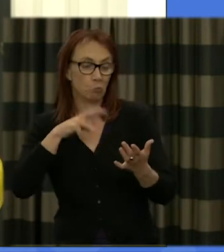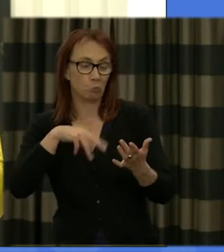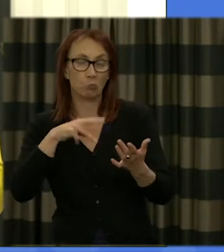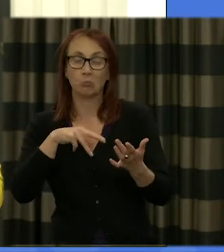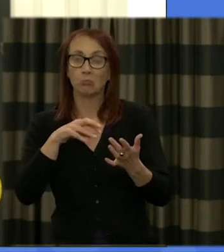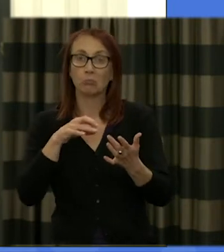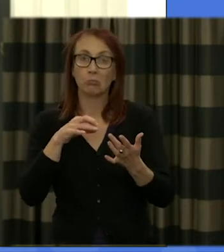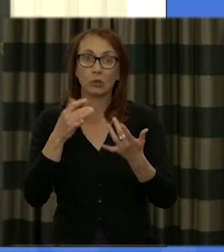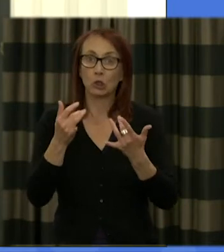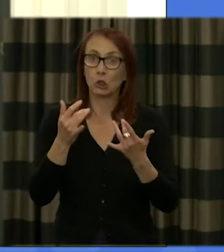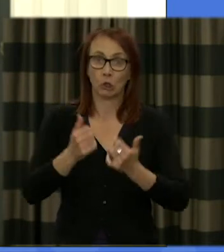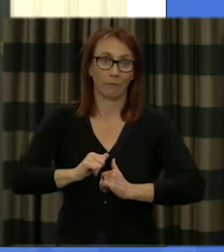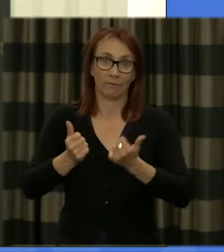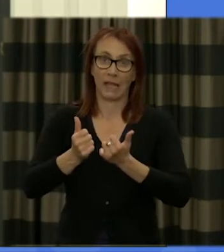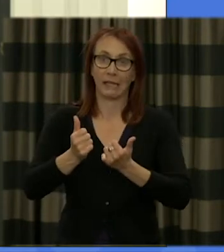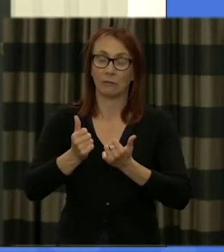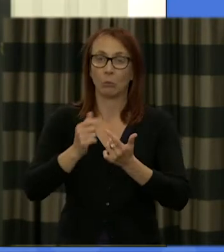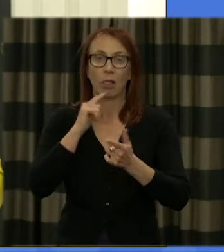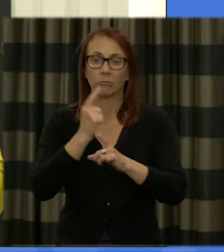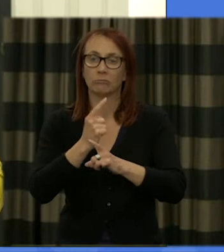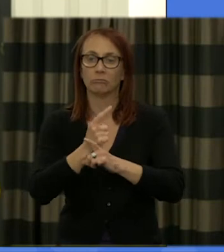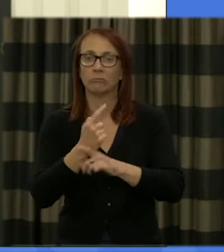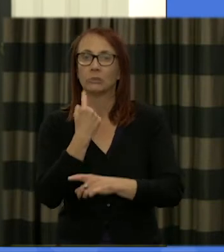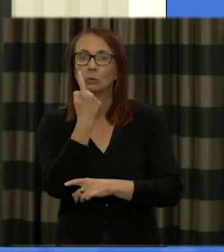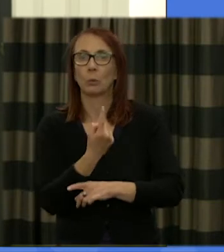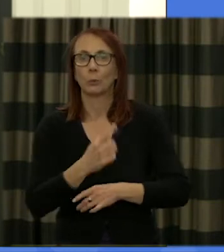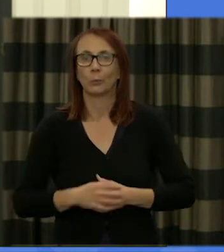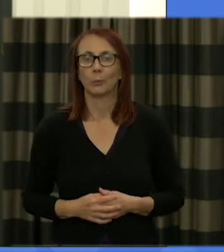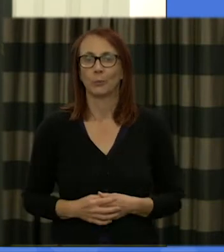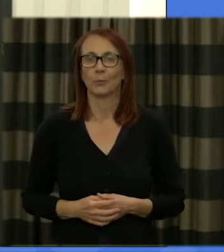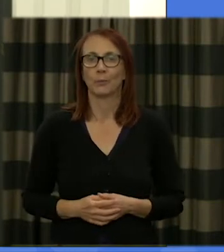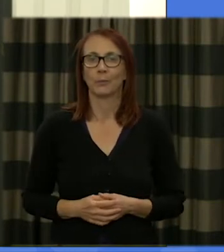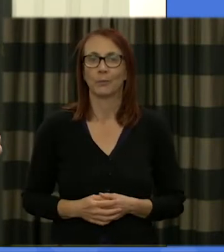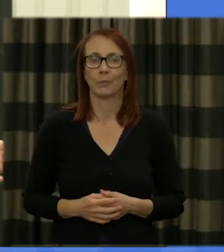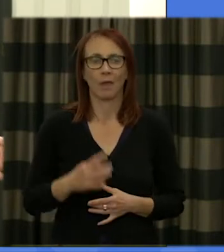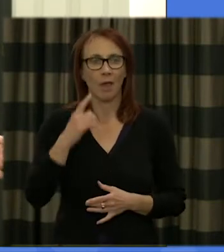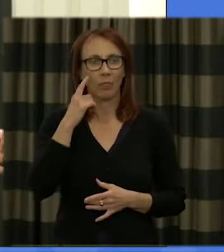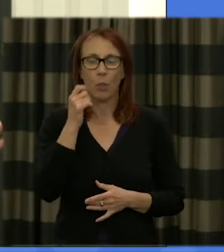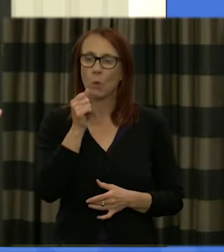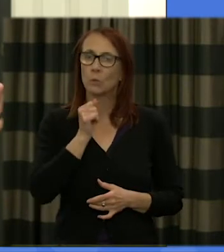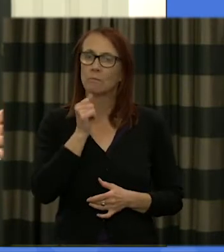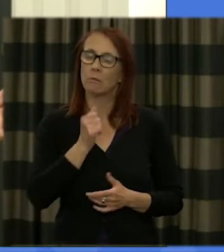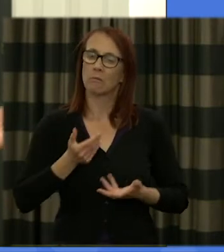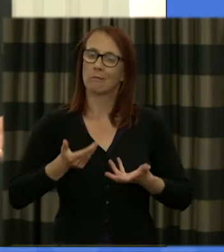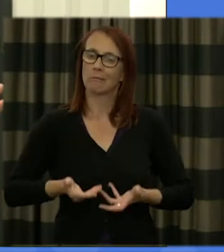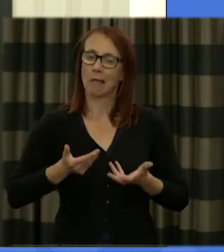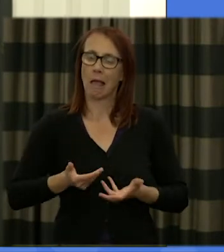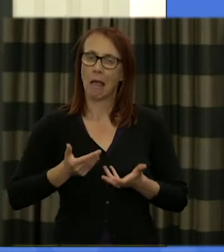don't worry we'll we'll be covering off all the information and we thought it would be useful at this point just to kind of walk you through the plan for